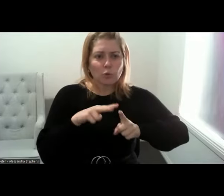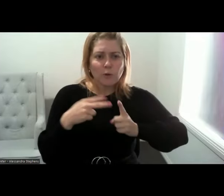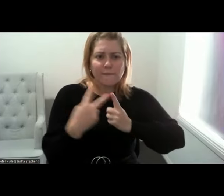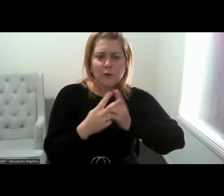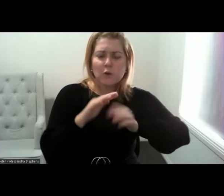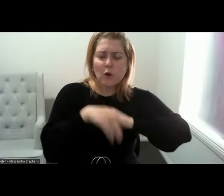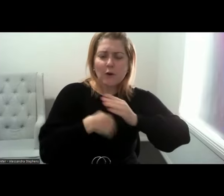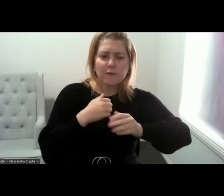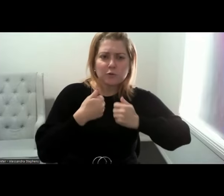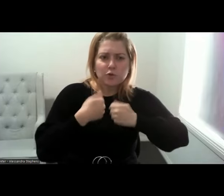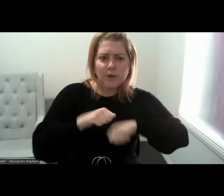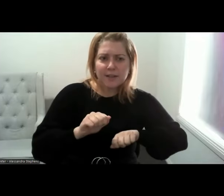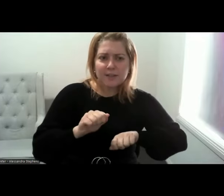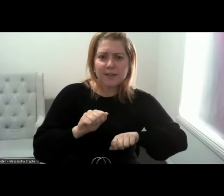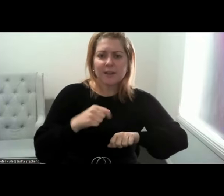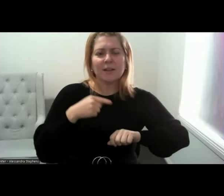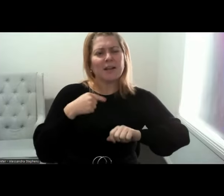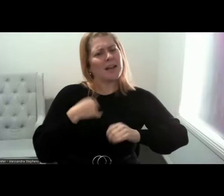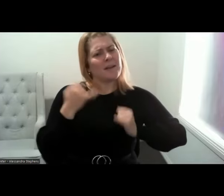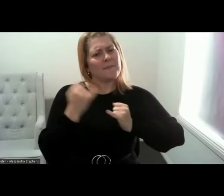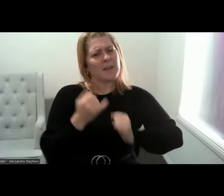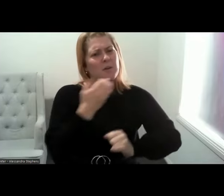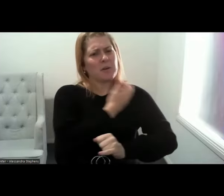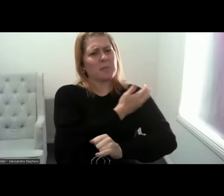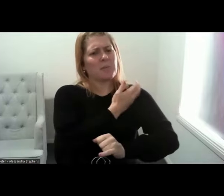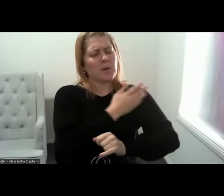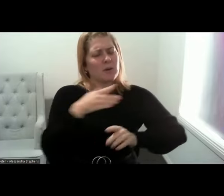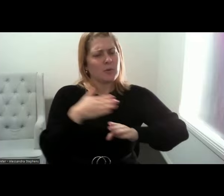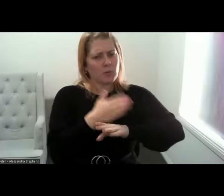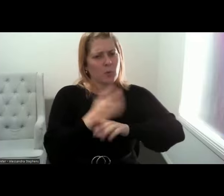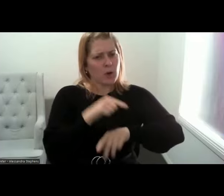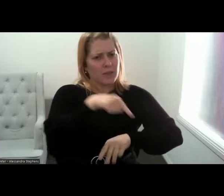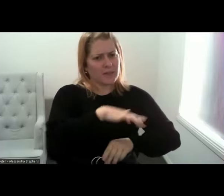after I'm really proud of the work that's been done in that space by many members of